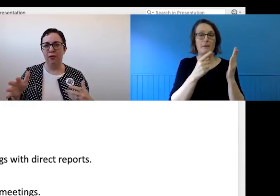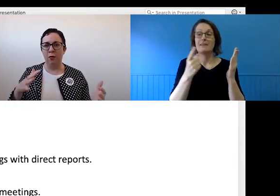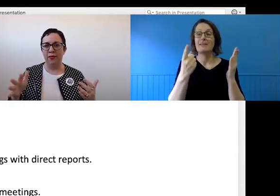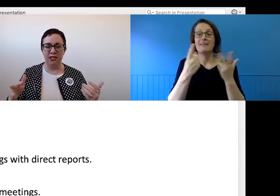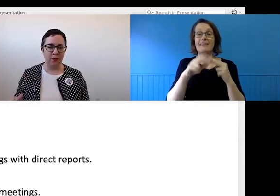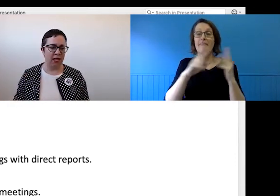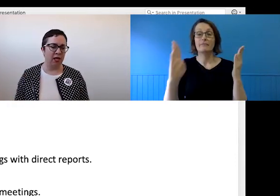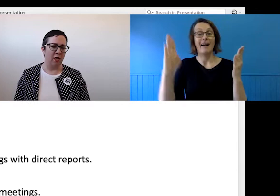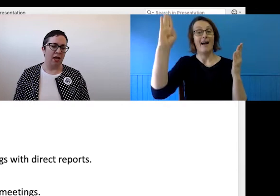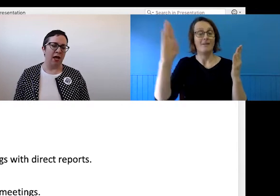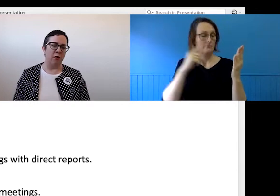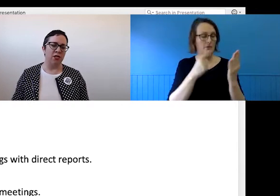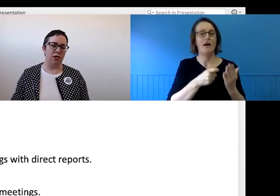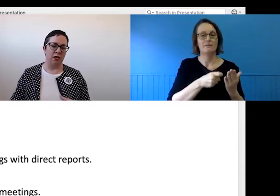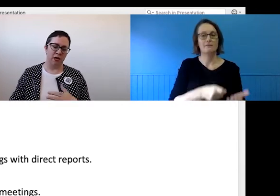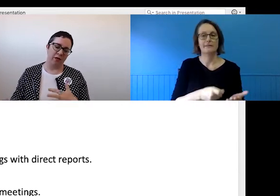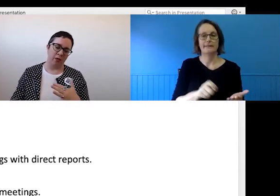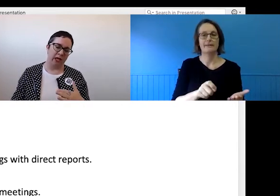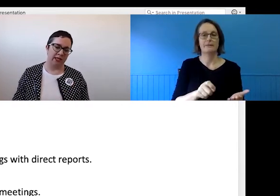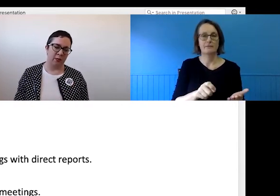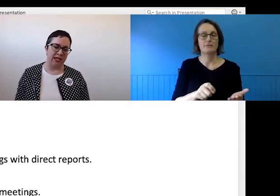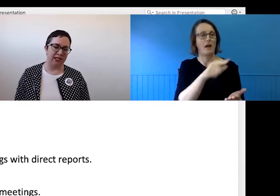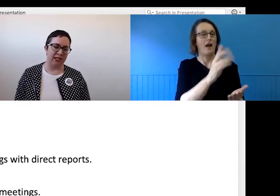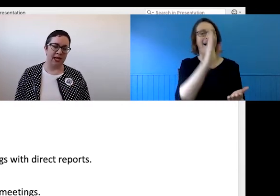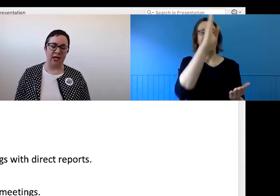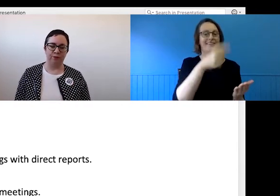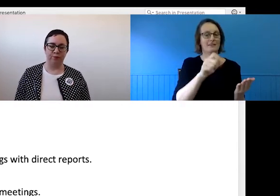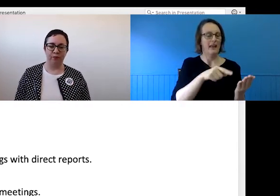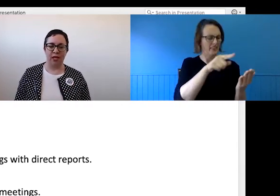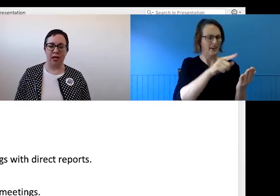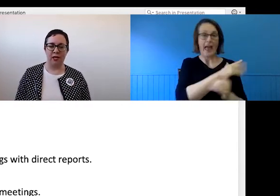when they speak, which is a kind of a quick and easy way to see, to be